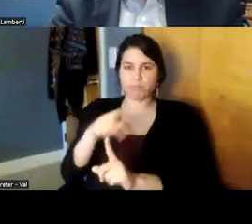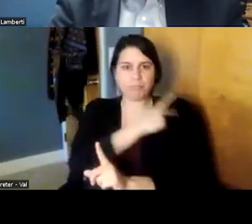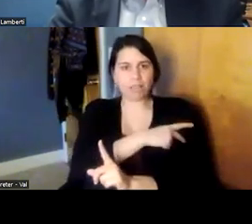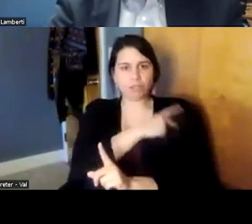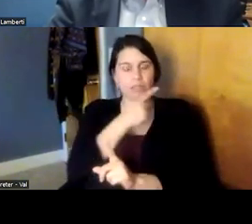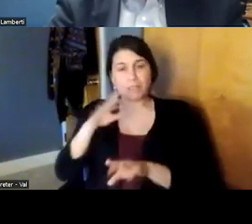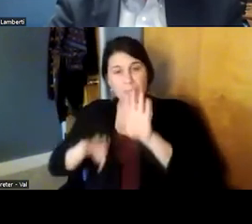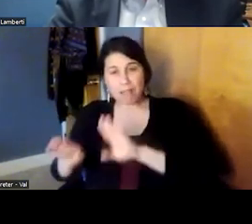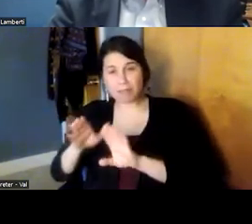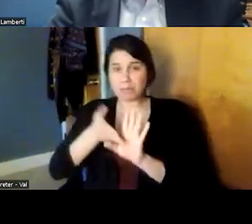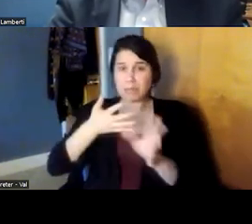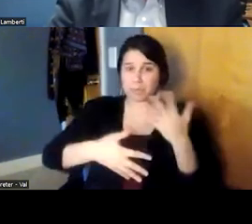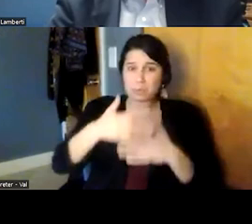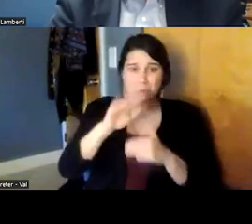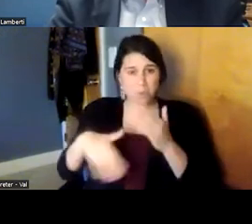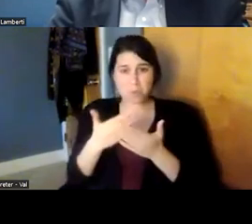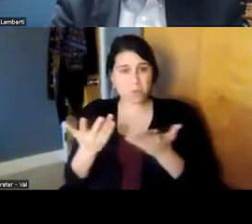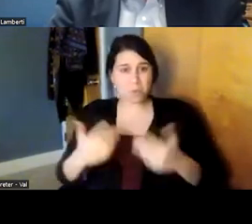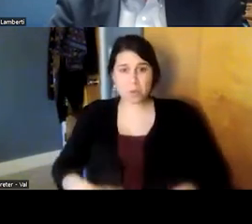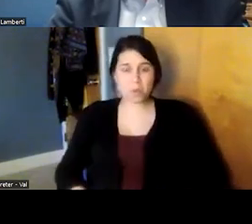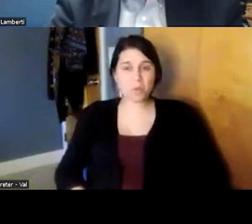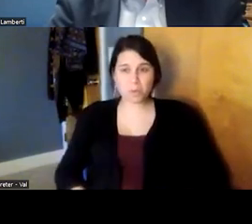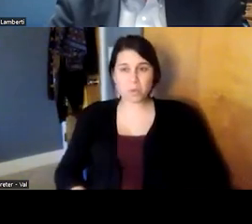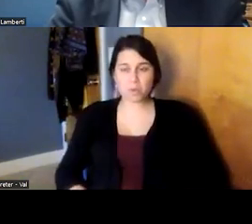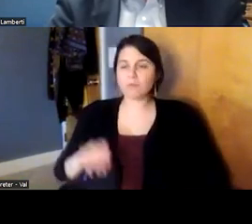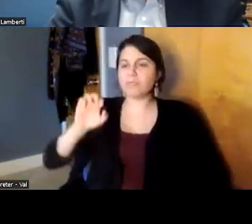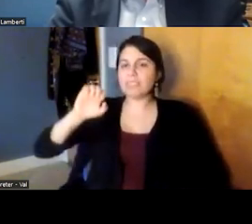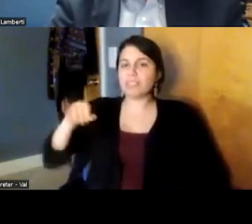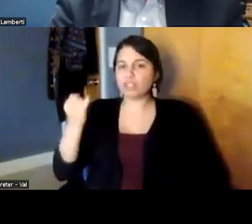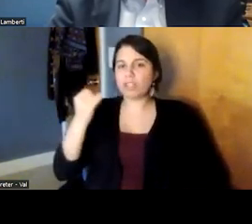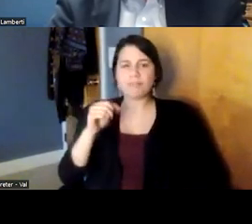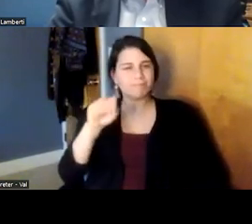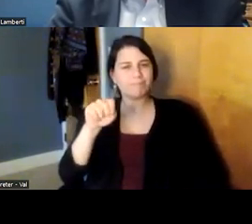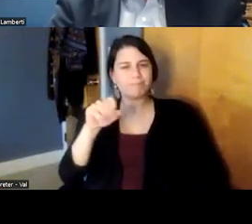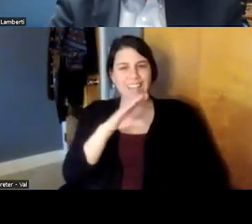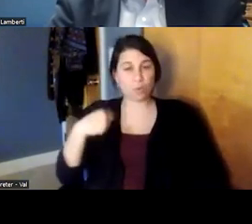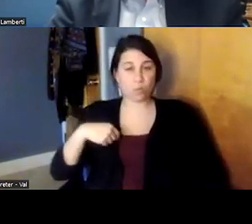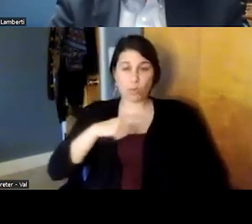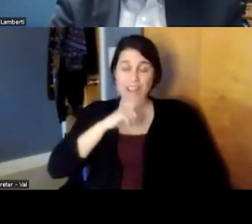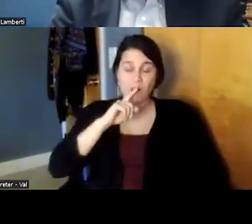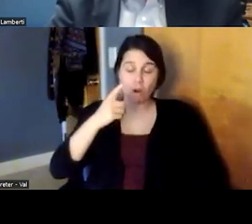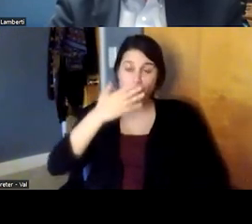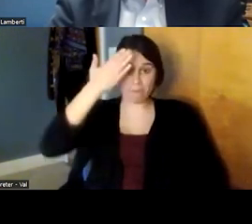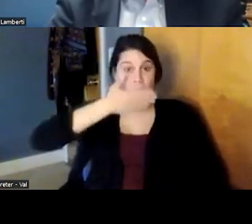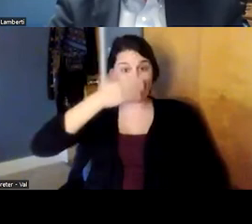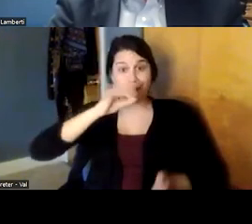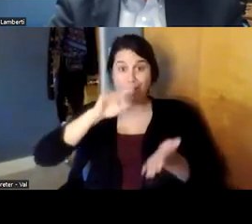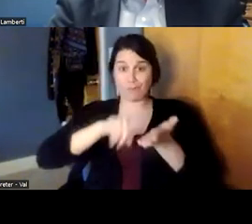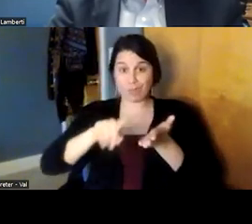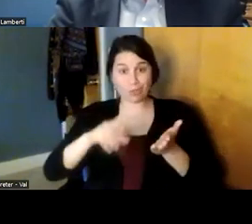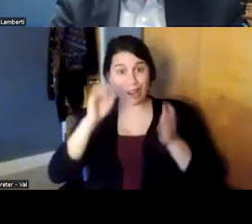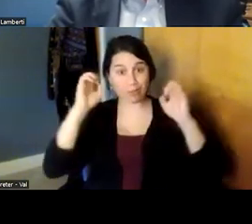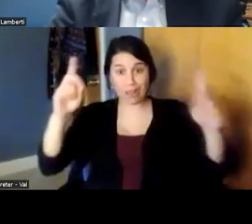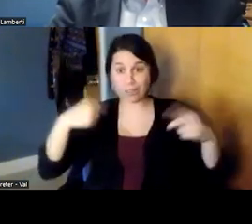psychosocial i think i would say we are also at the forefront of of research and education um with